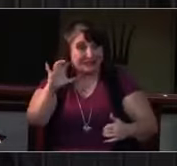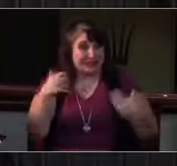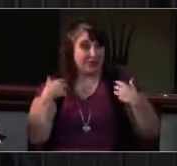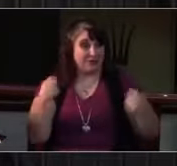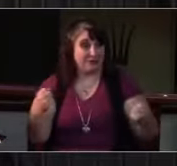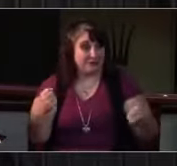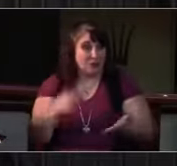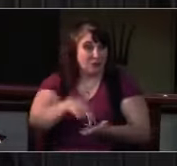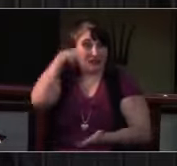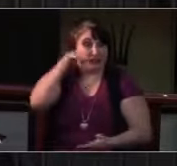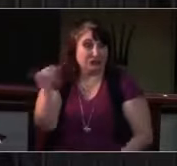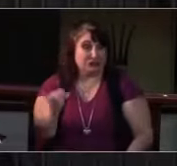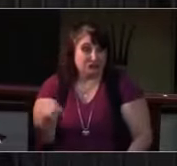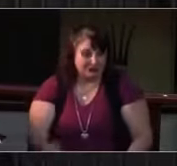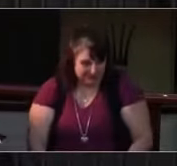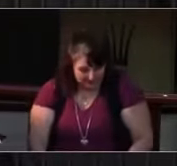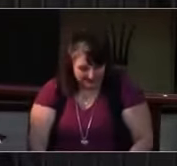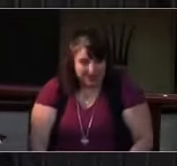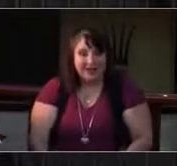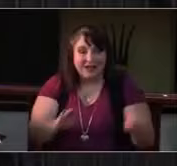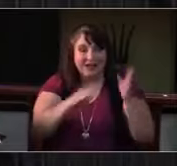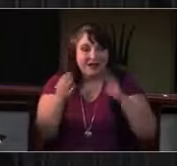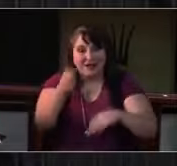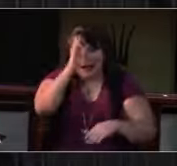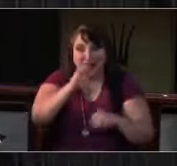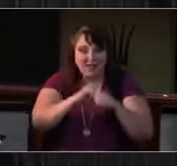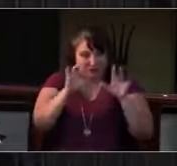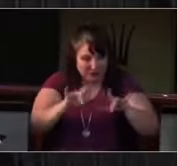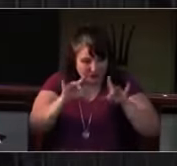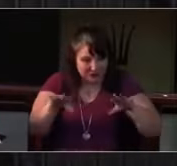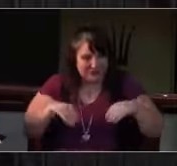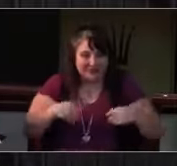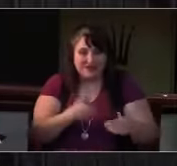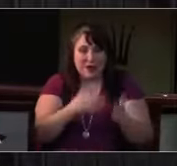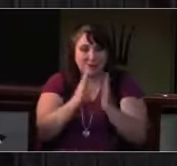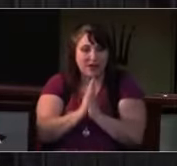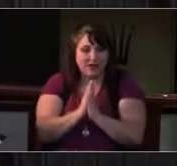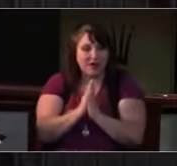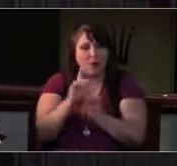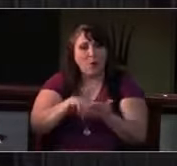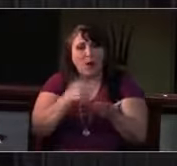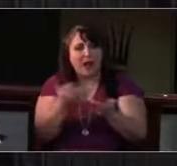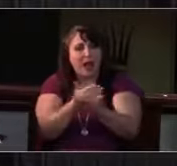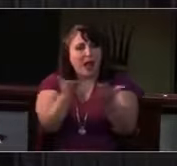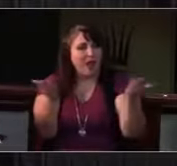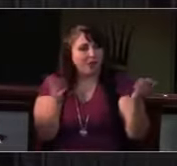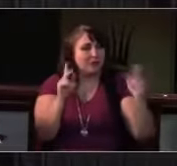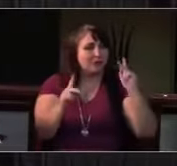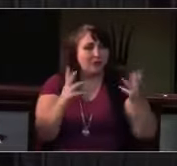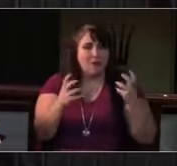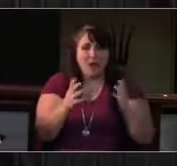for all the mothers, whose children are out on the streets, and the mothers don't know where they are.